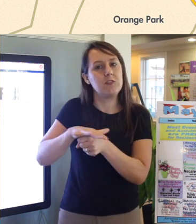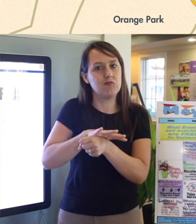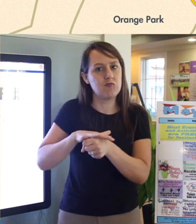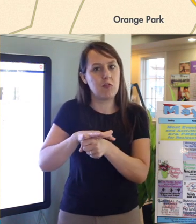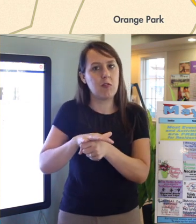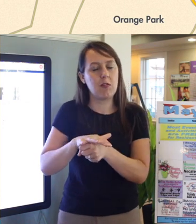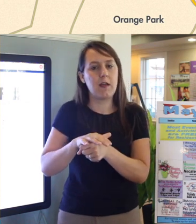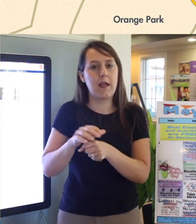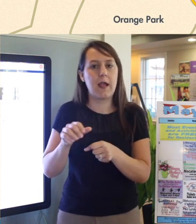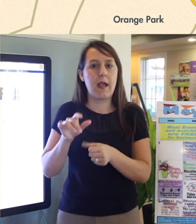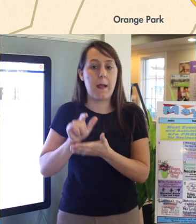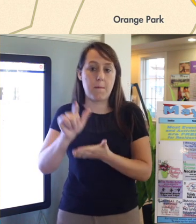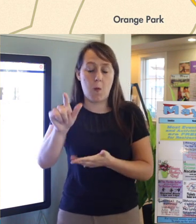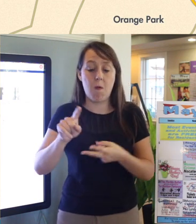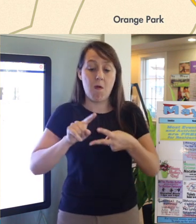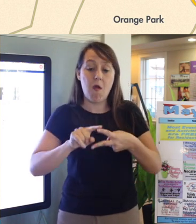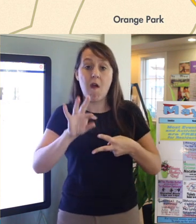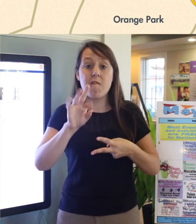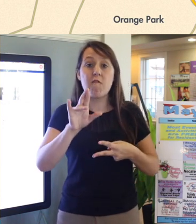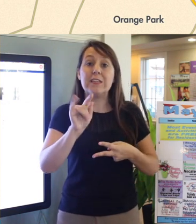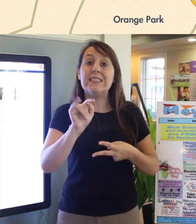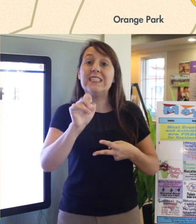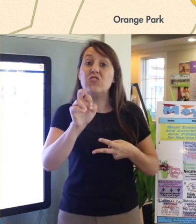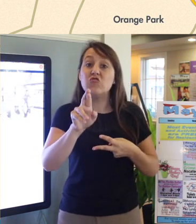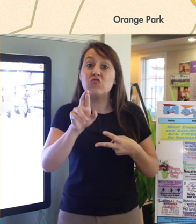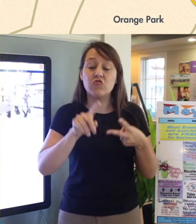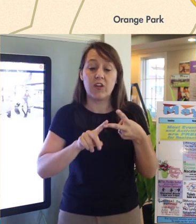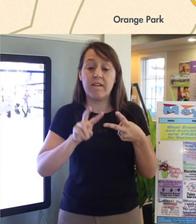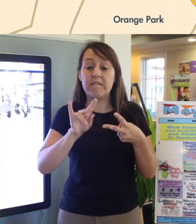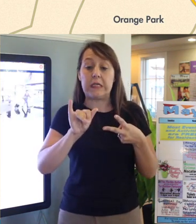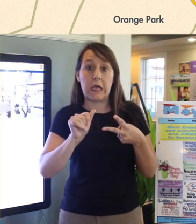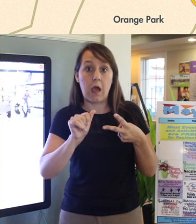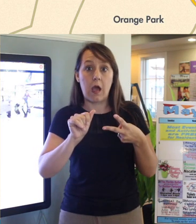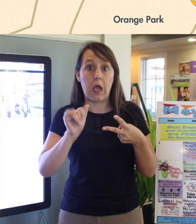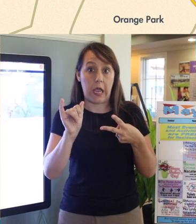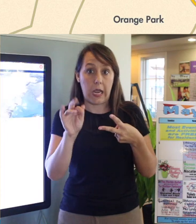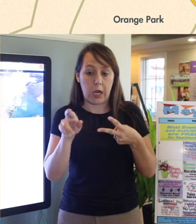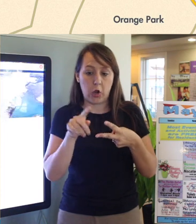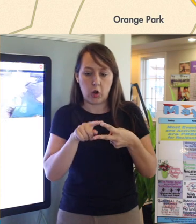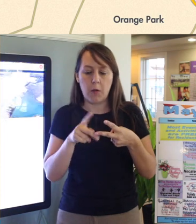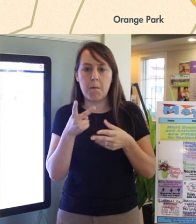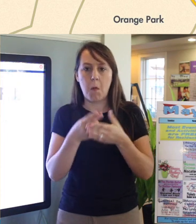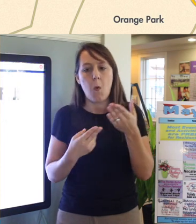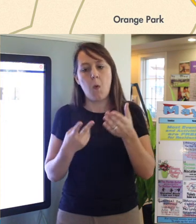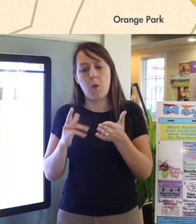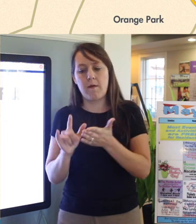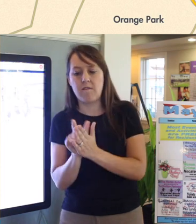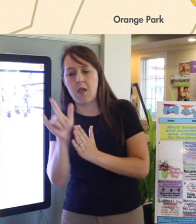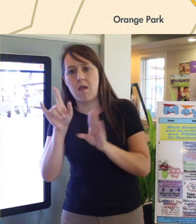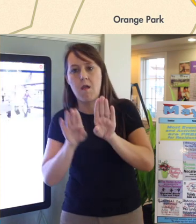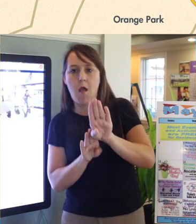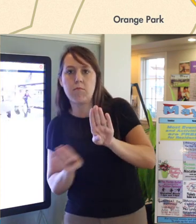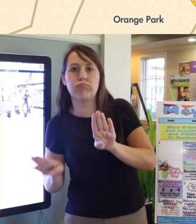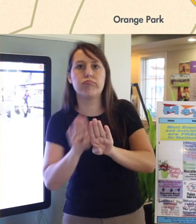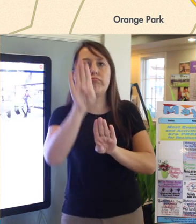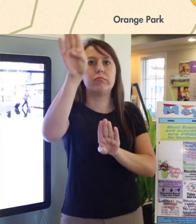Here Frontier Airlines and ViaAir fly out of this Airport going up the eastern seaboard